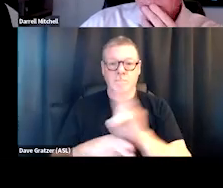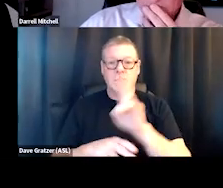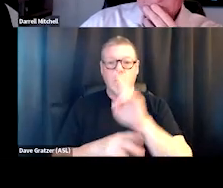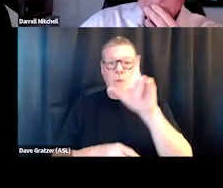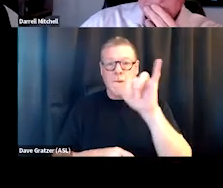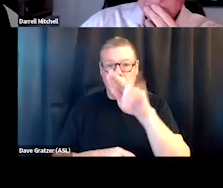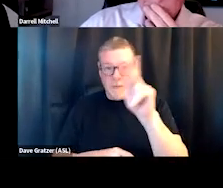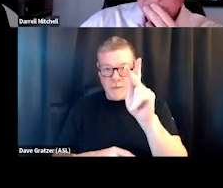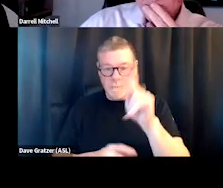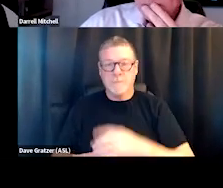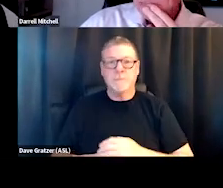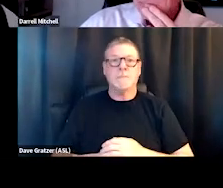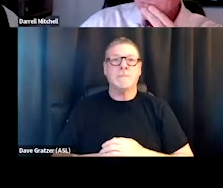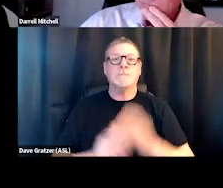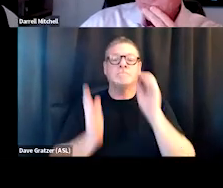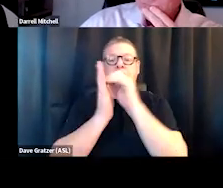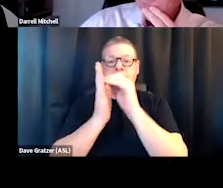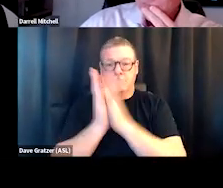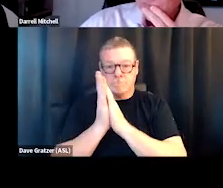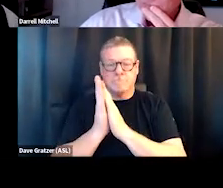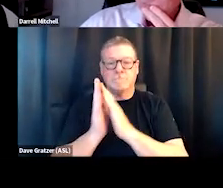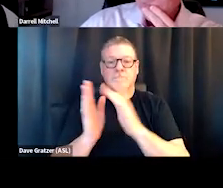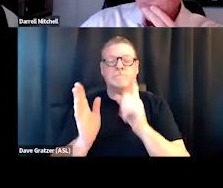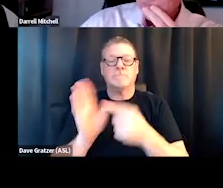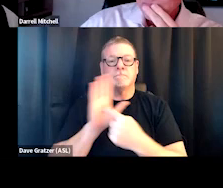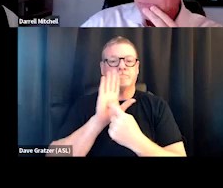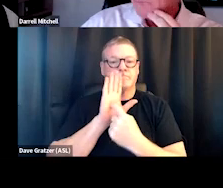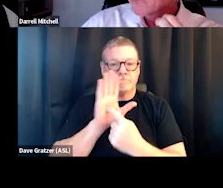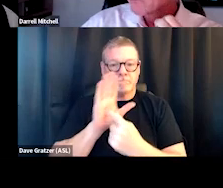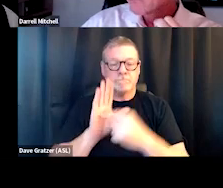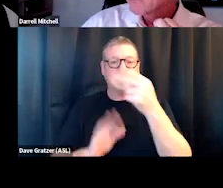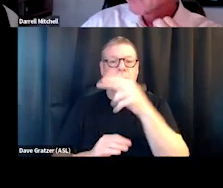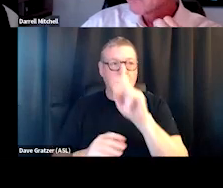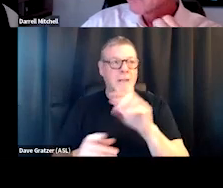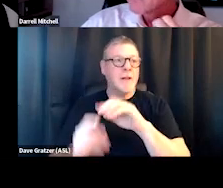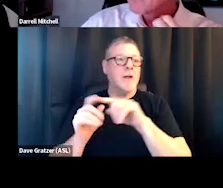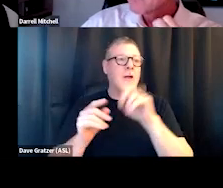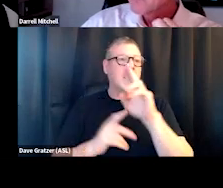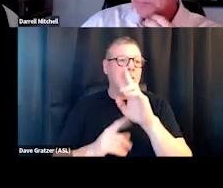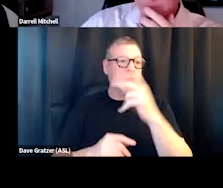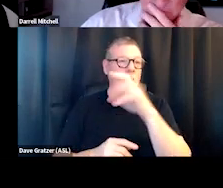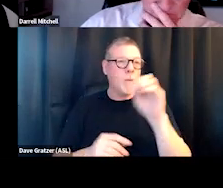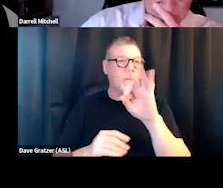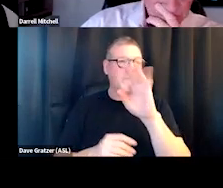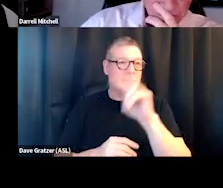and under subject, just please indicate HUD SNOFO Grantee TA Question, and that will go to Rachel and I,